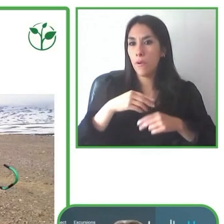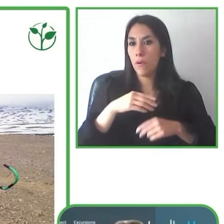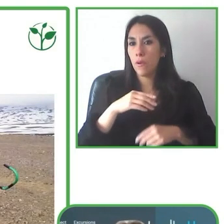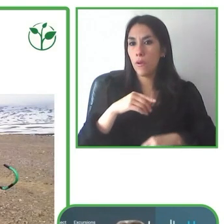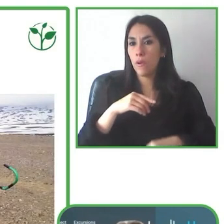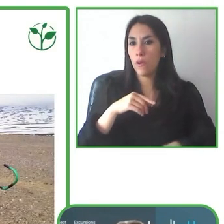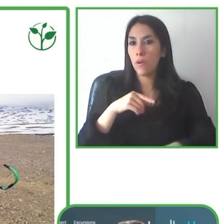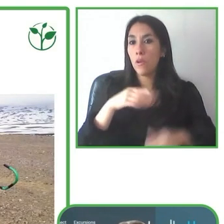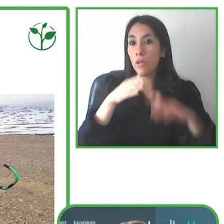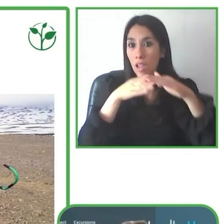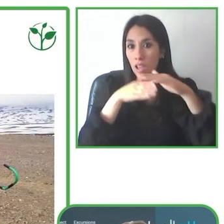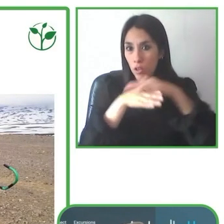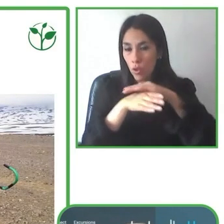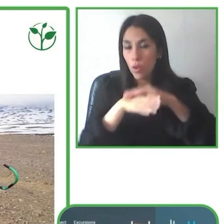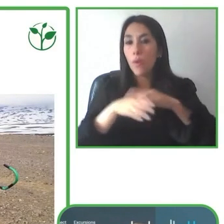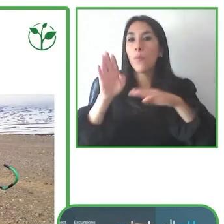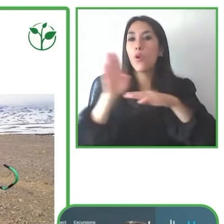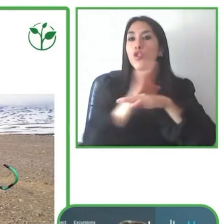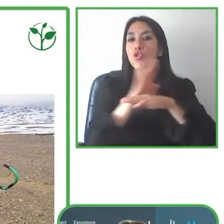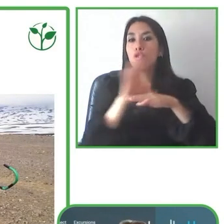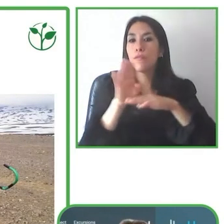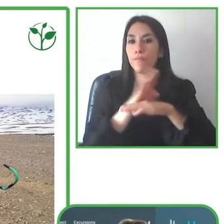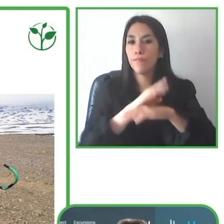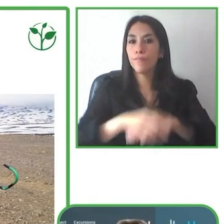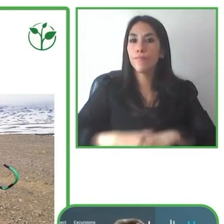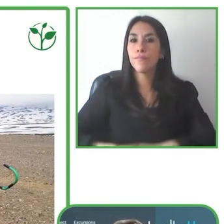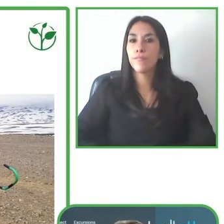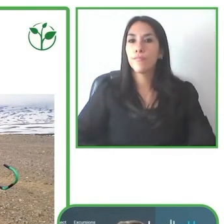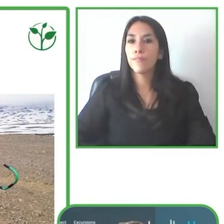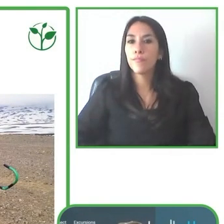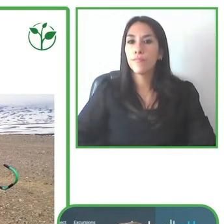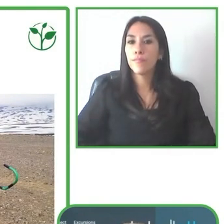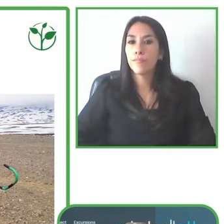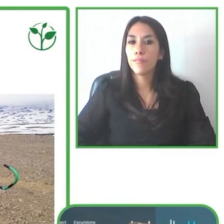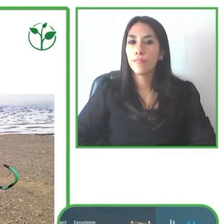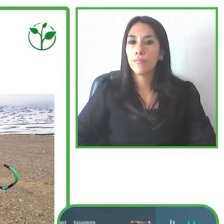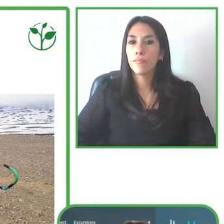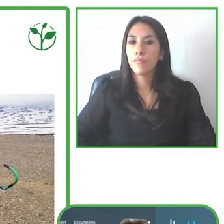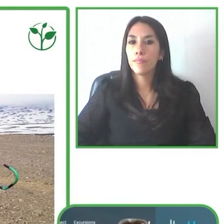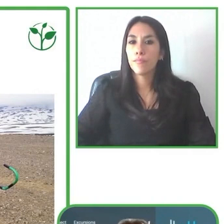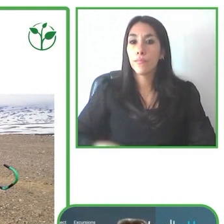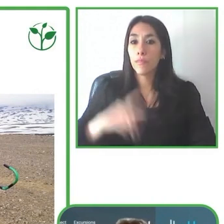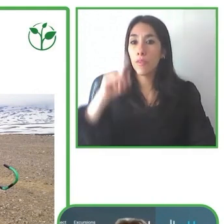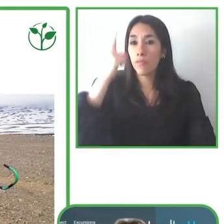first of all, made one of our travelers, this fantastic young lady in a wheelchair